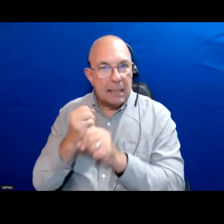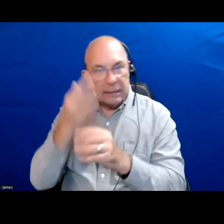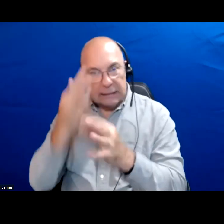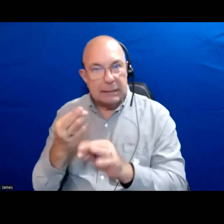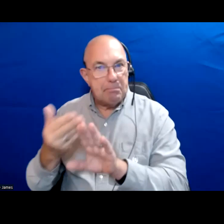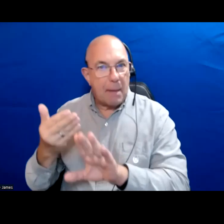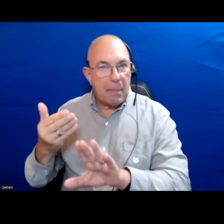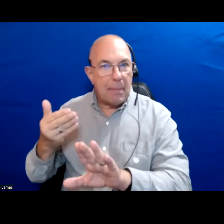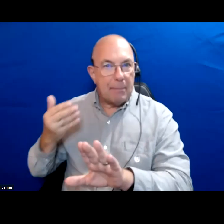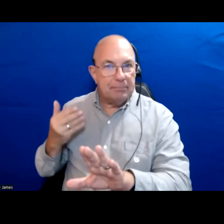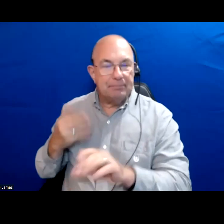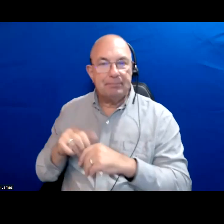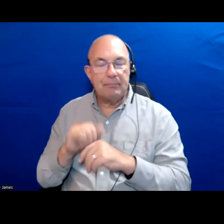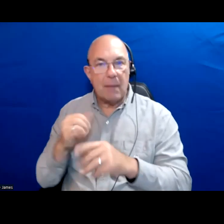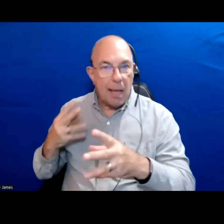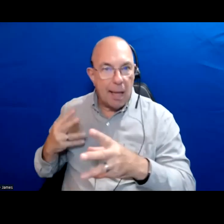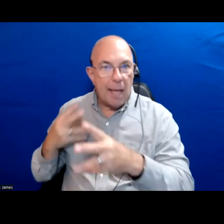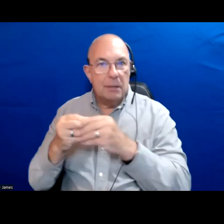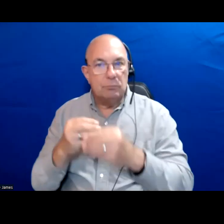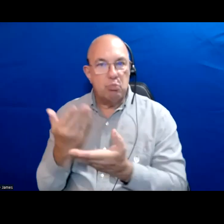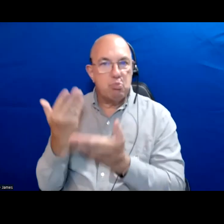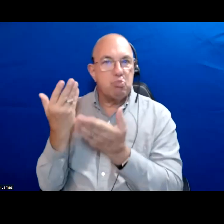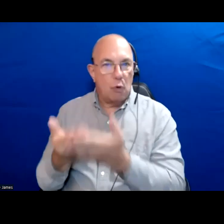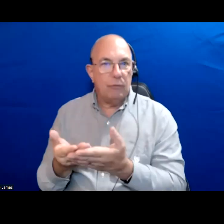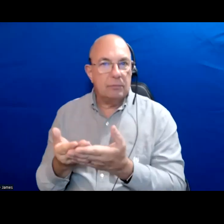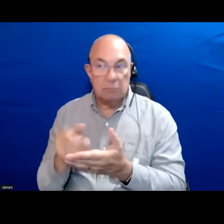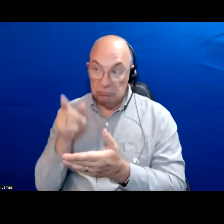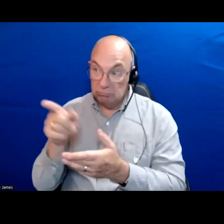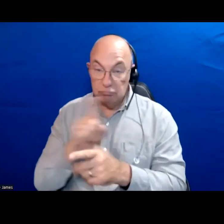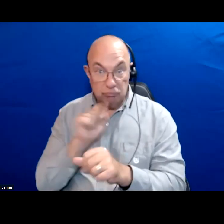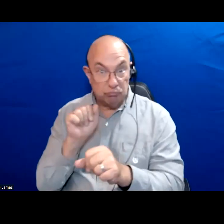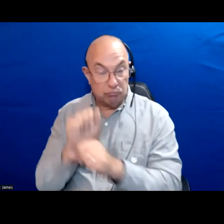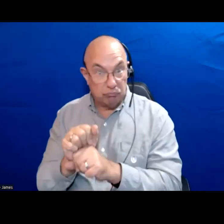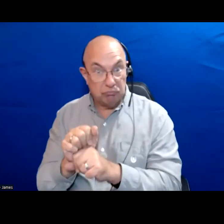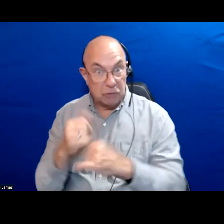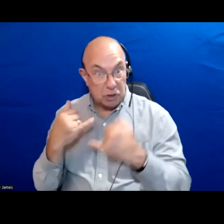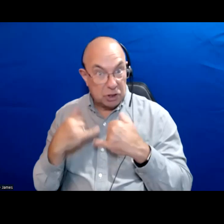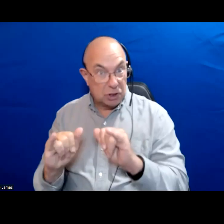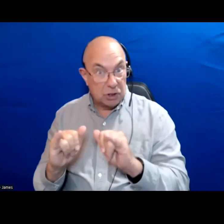are a really solid indicator of whether their platforms exist mostly to sound good.